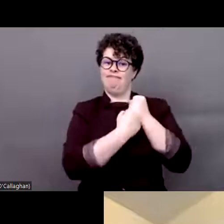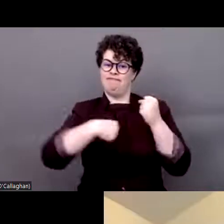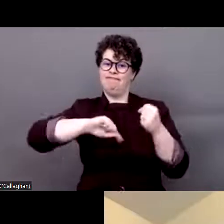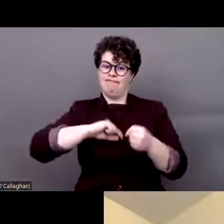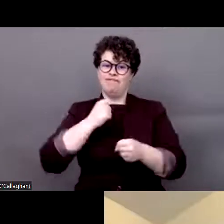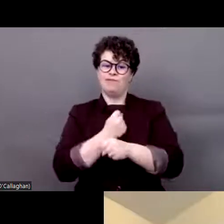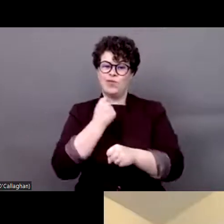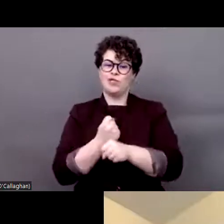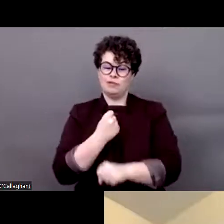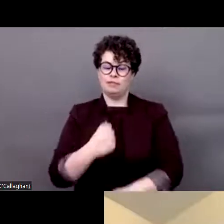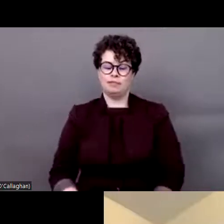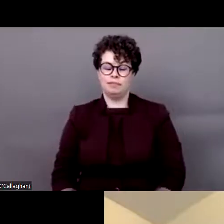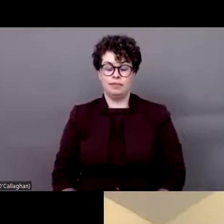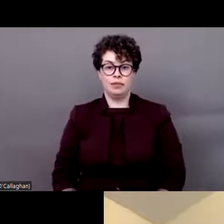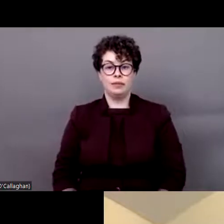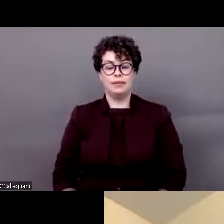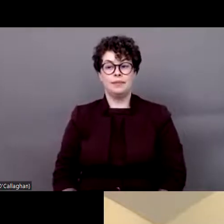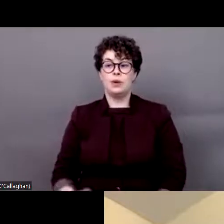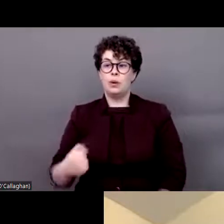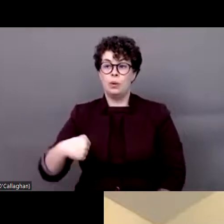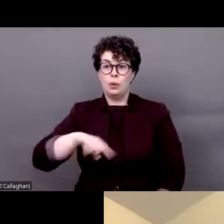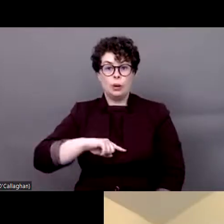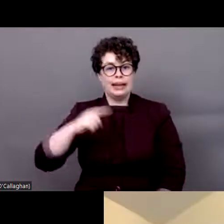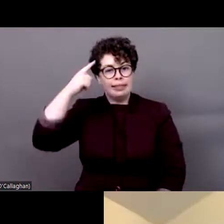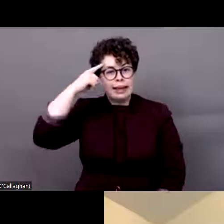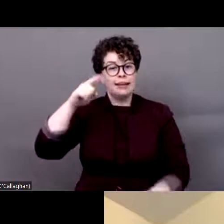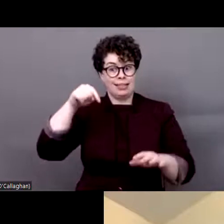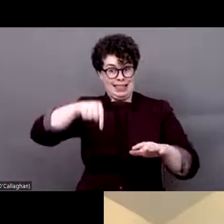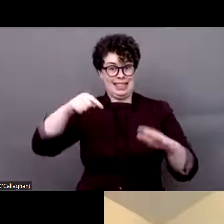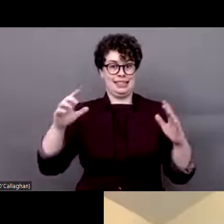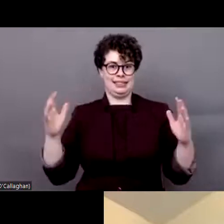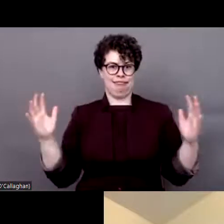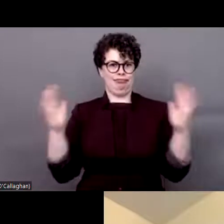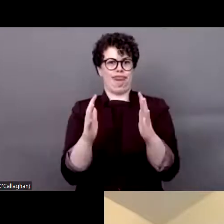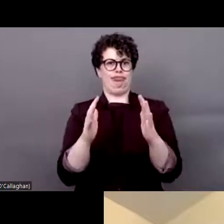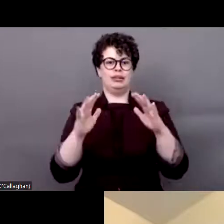aroscopy that the summit will receive